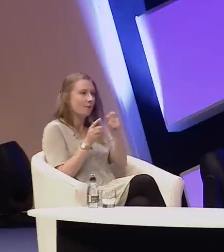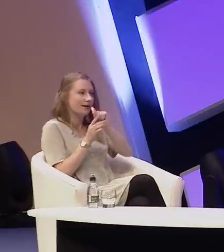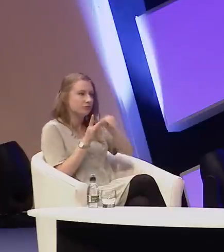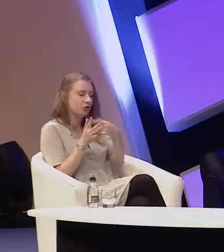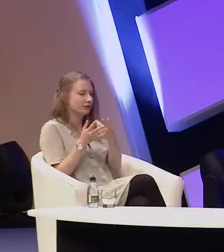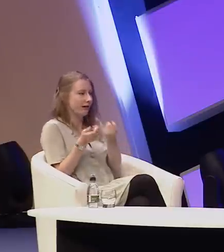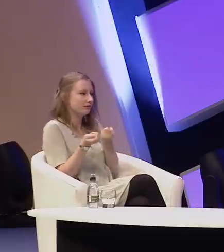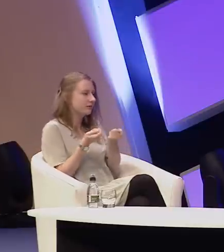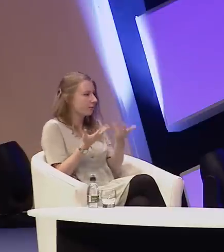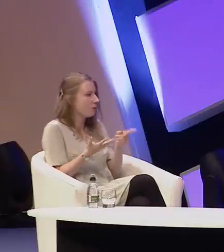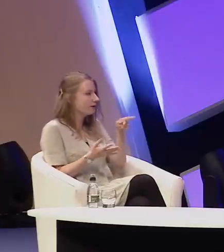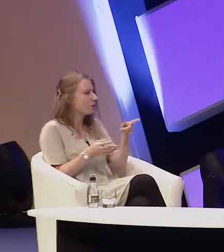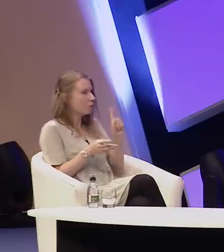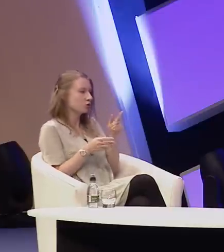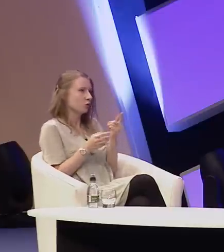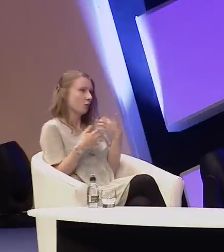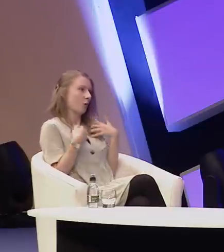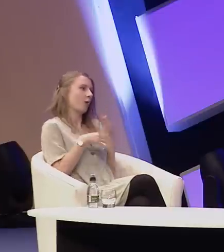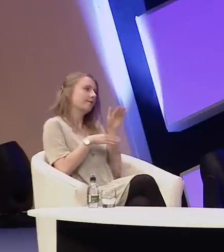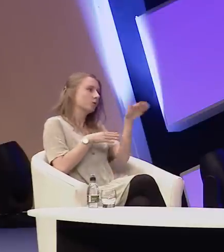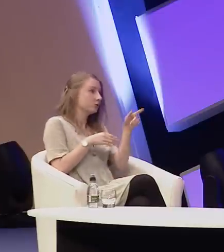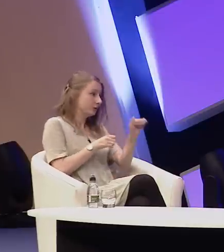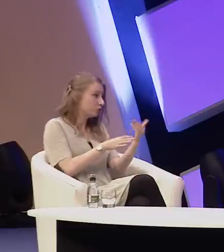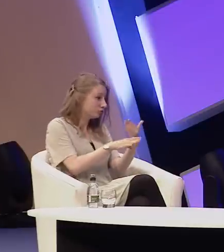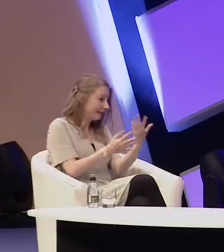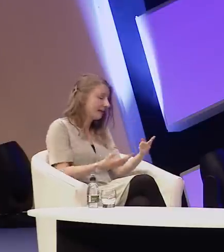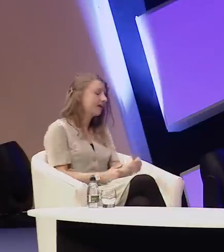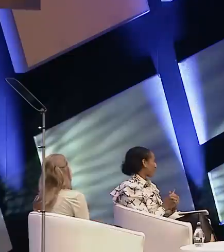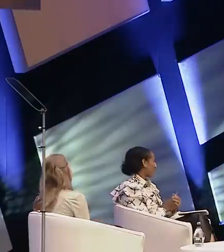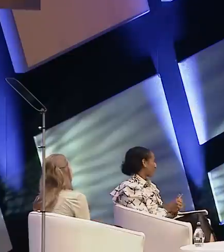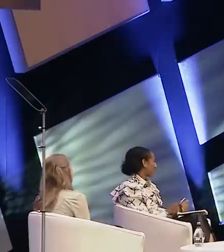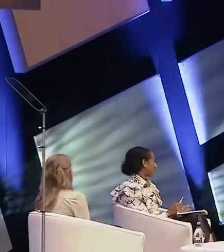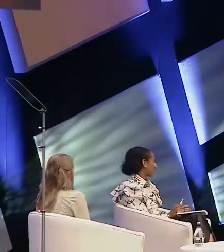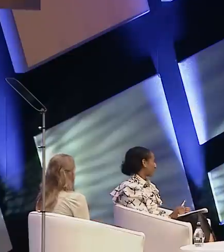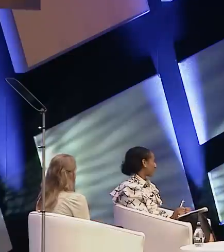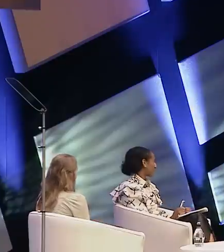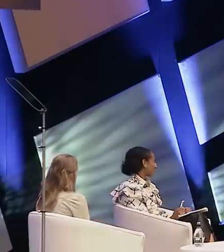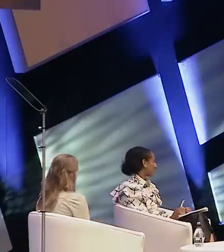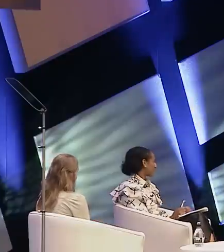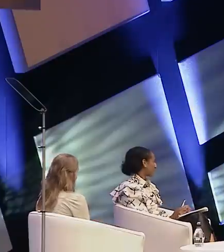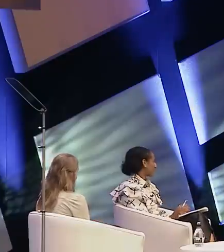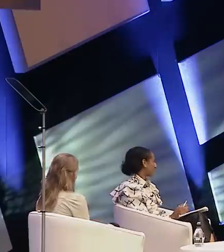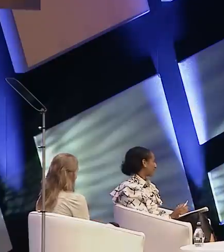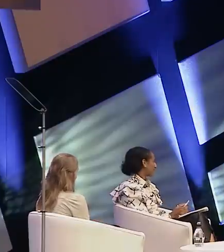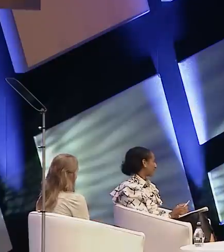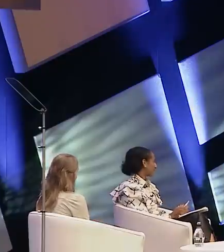what are you looking forward to in your career right now? I'm looking forward to having